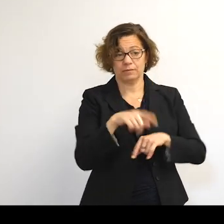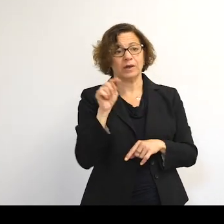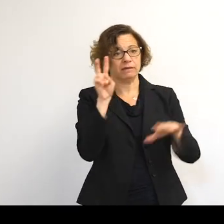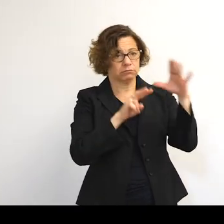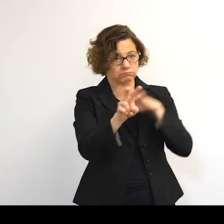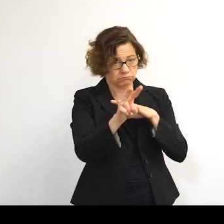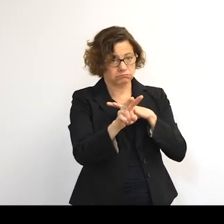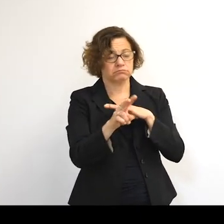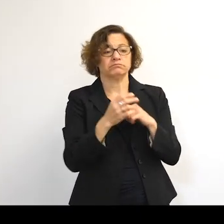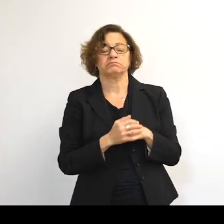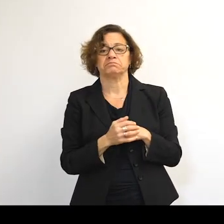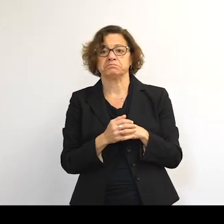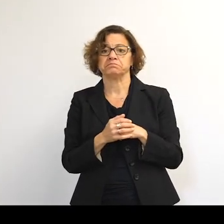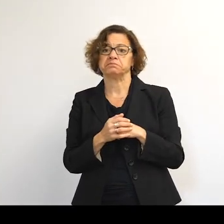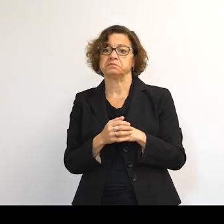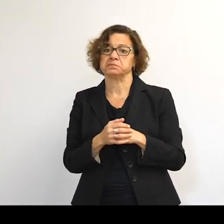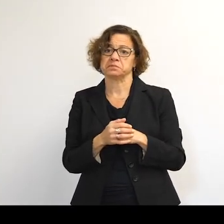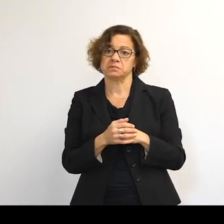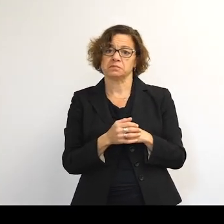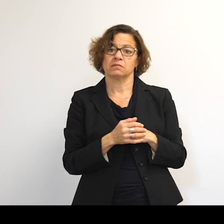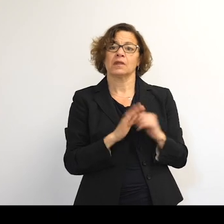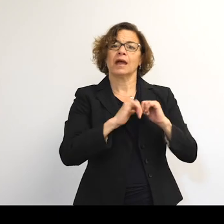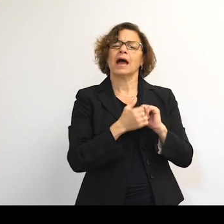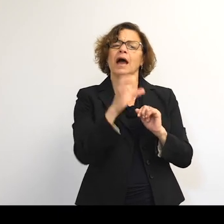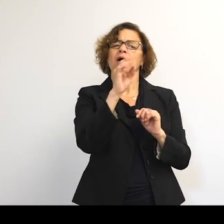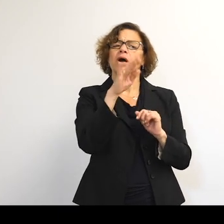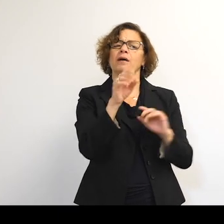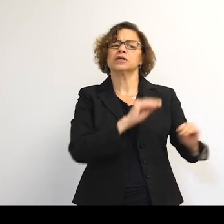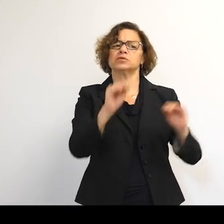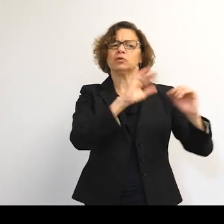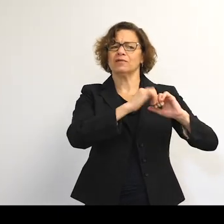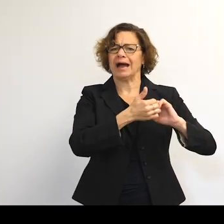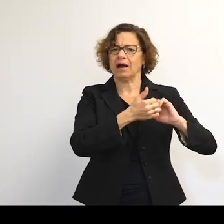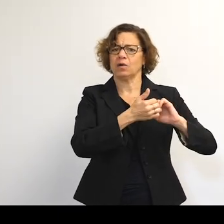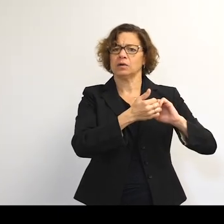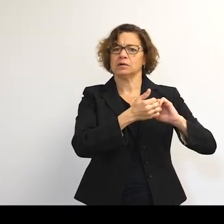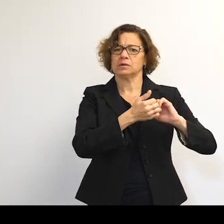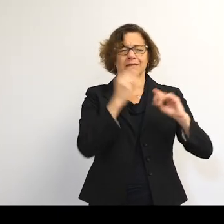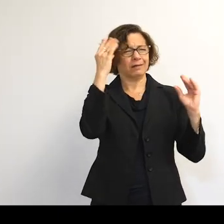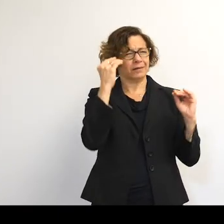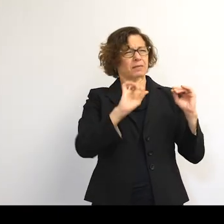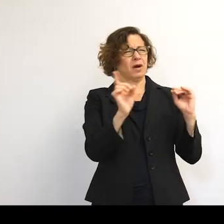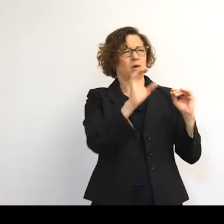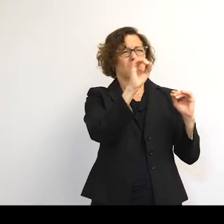for space debris. So how do objects move in space? Well, in order to think about where objects are,